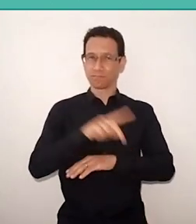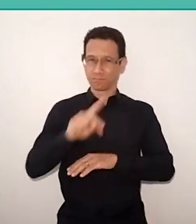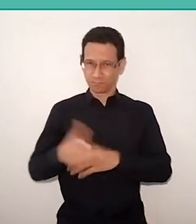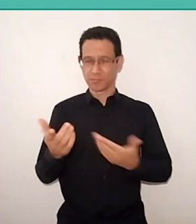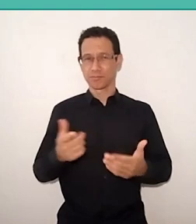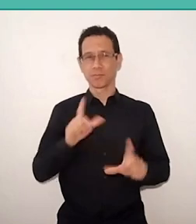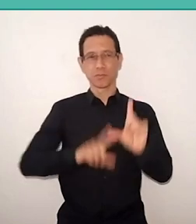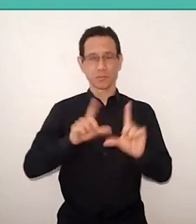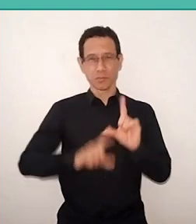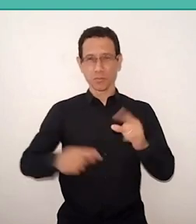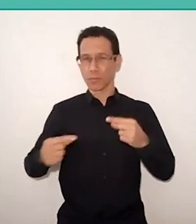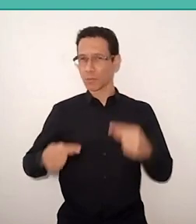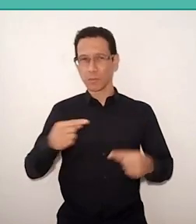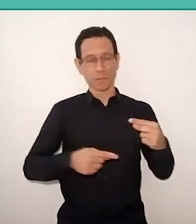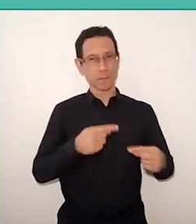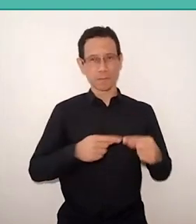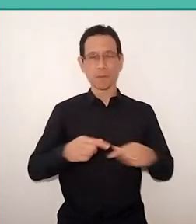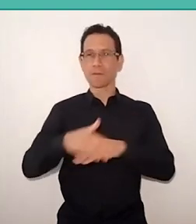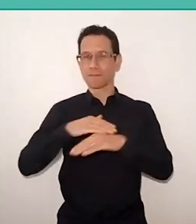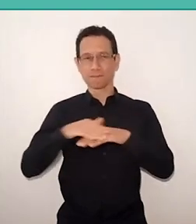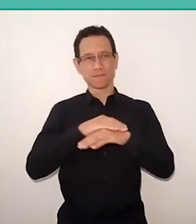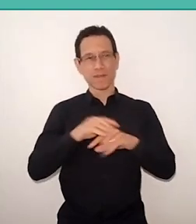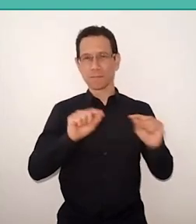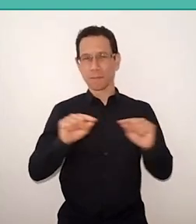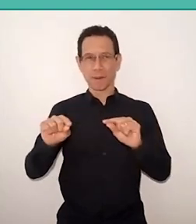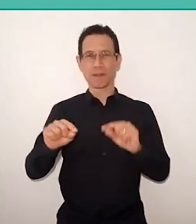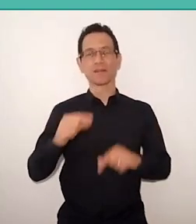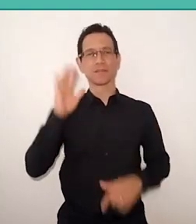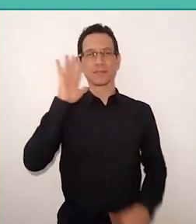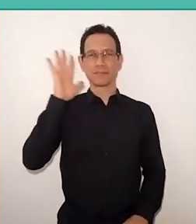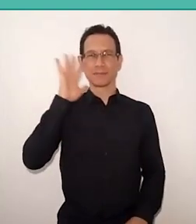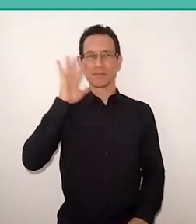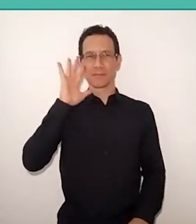I was thinking about this Art, Word and Reading